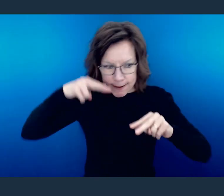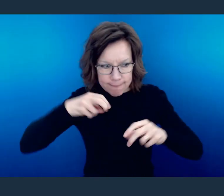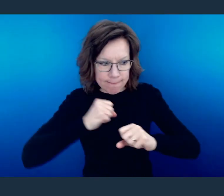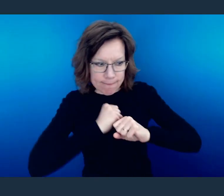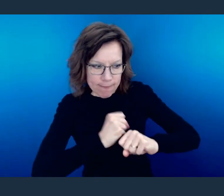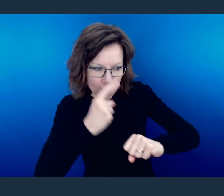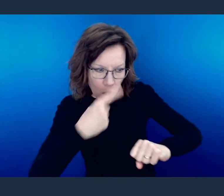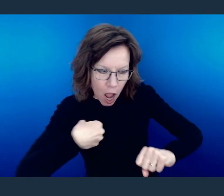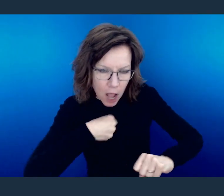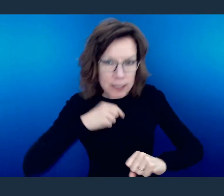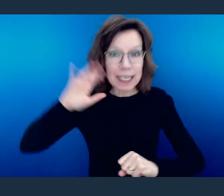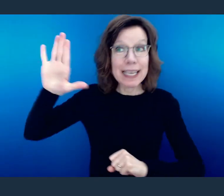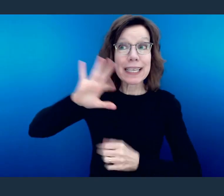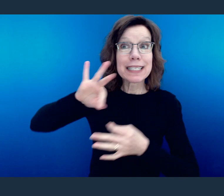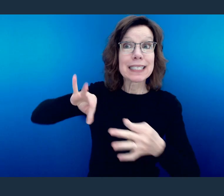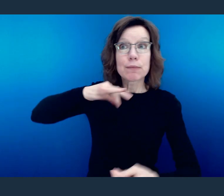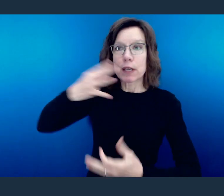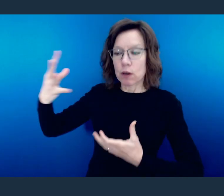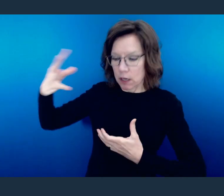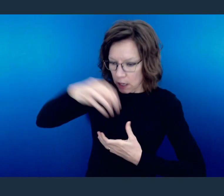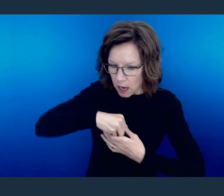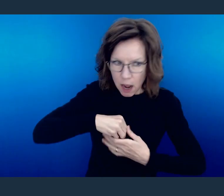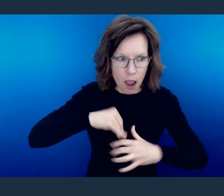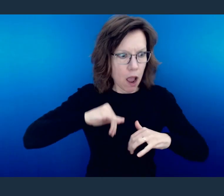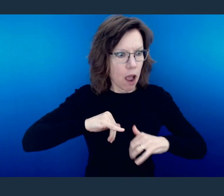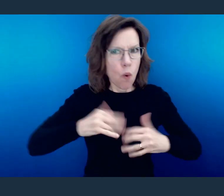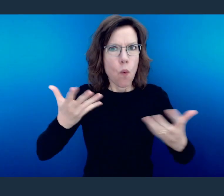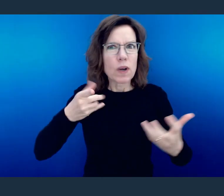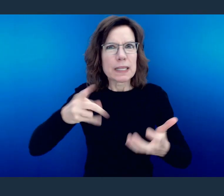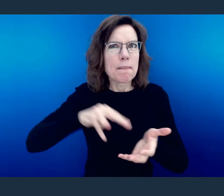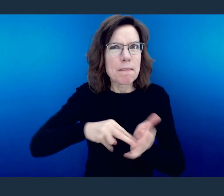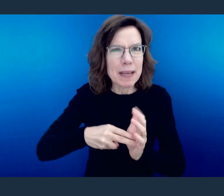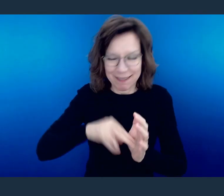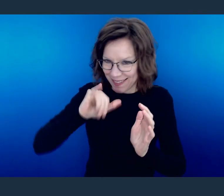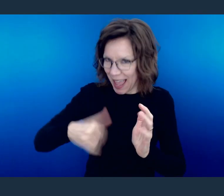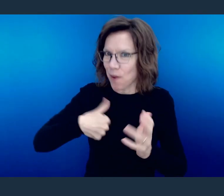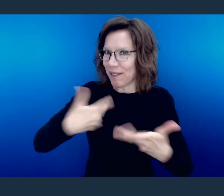fills us with His Spirit, and what that means for us.